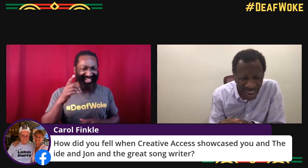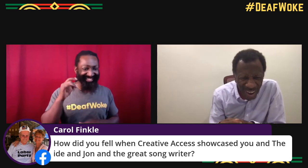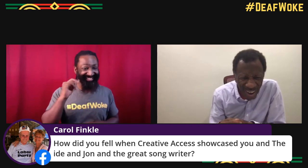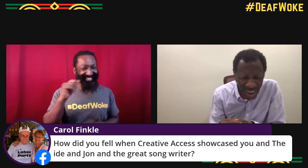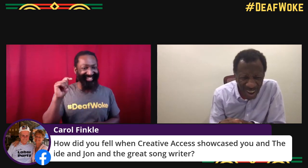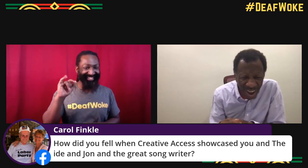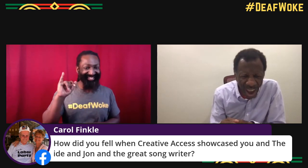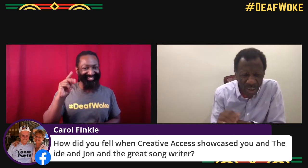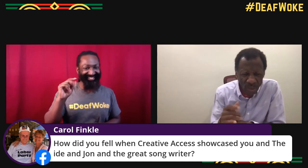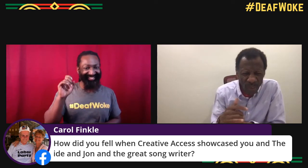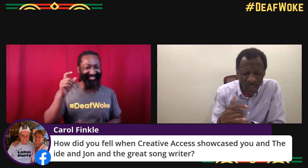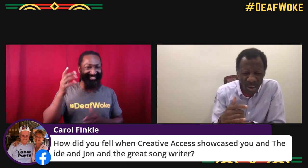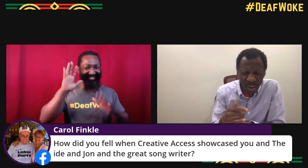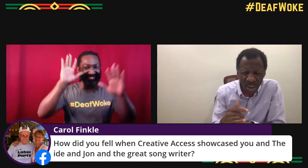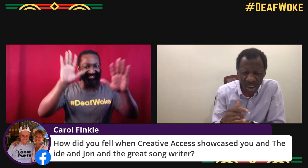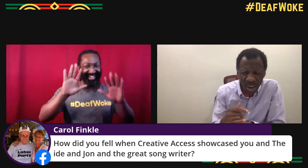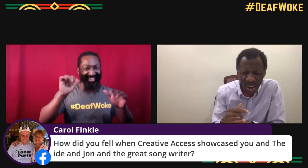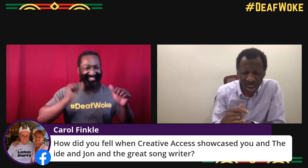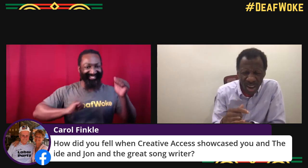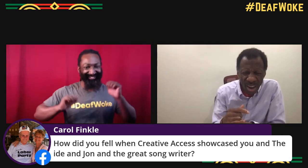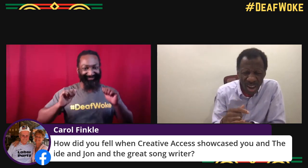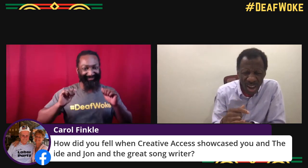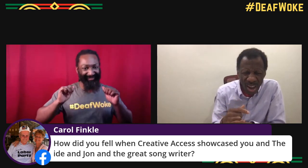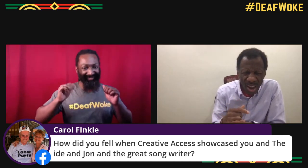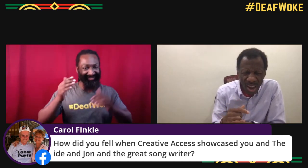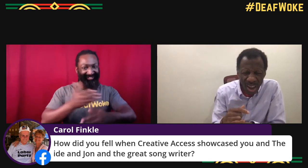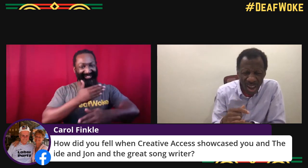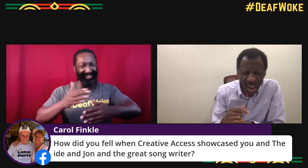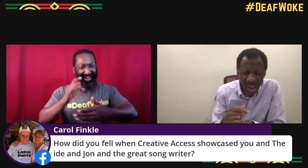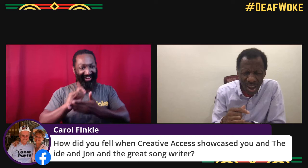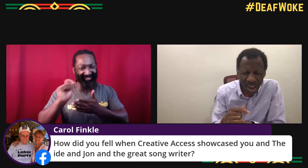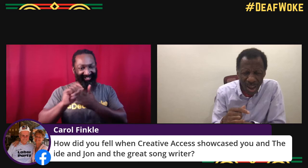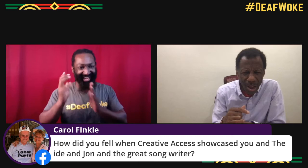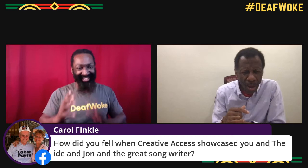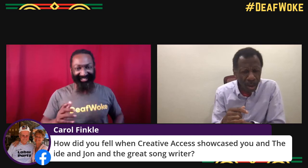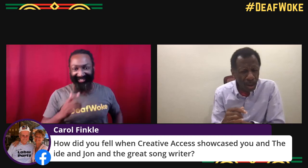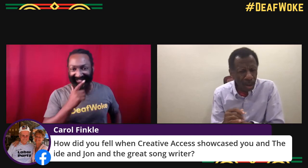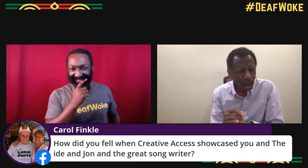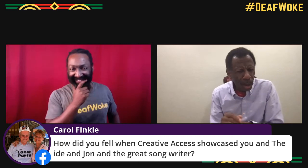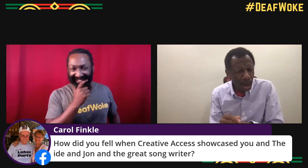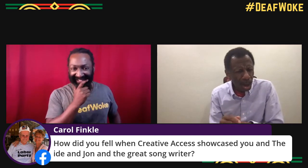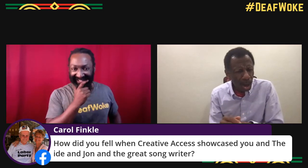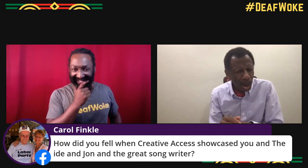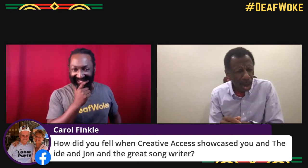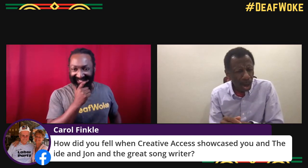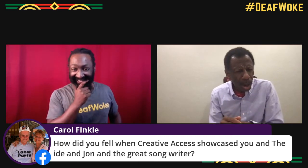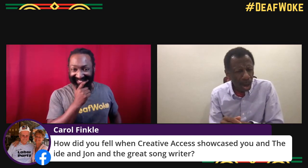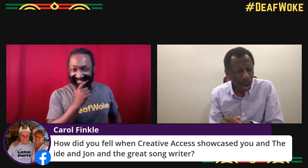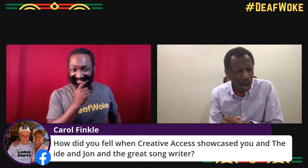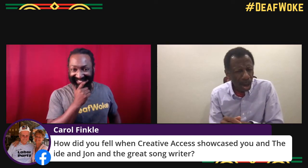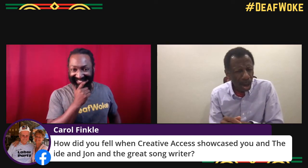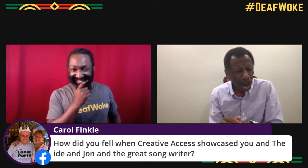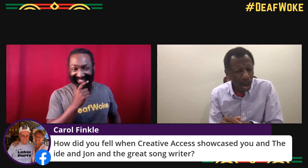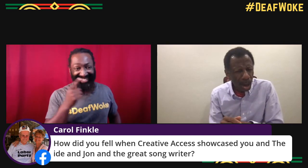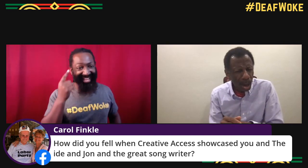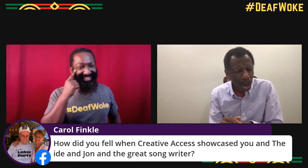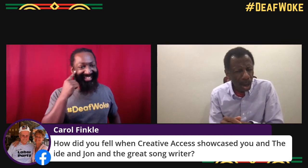How did you fall in love with the Creative Access showcase you mentioned and what was